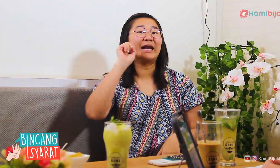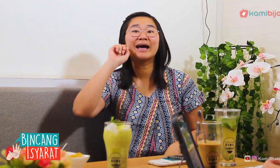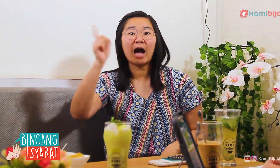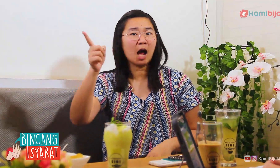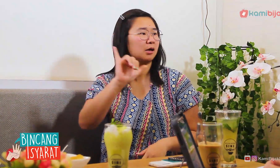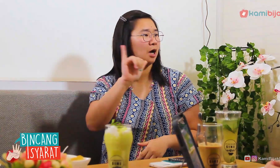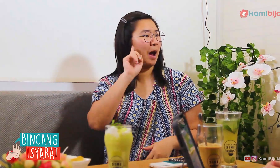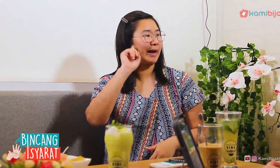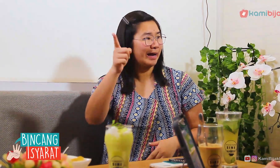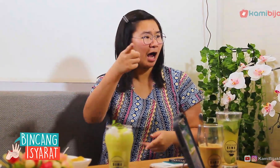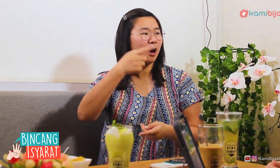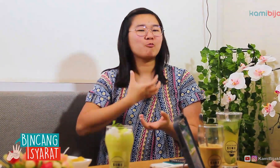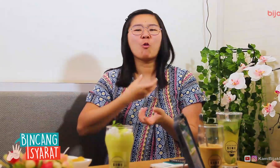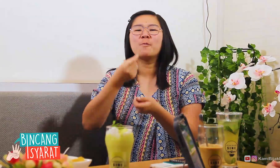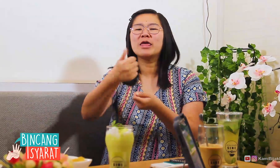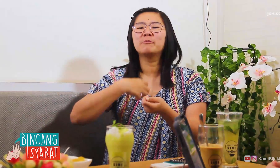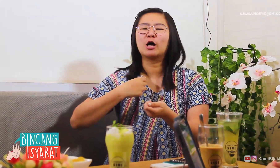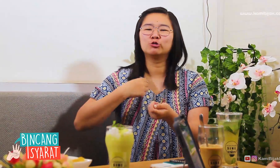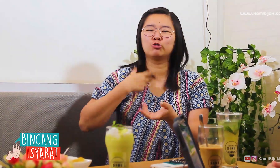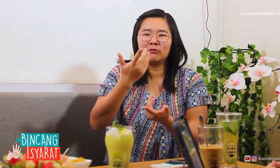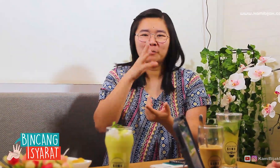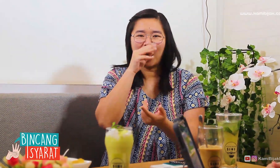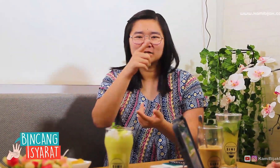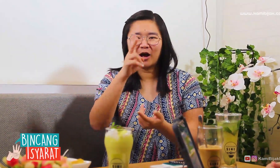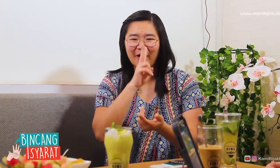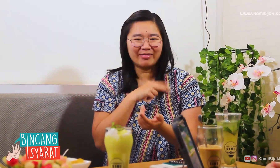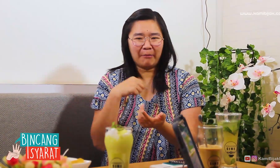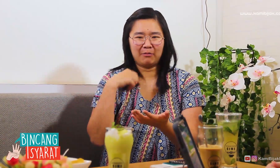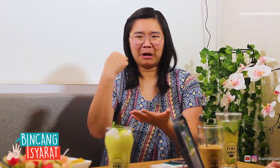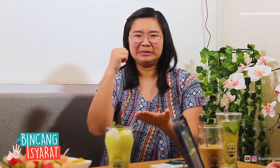Hearing person can too, if you don't understand Vietnamese,